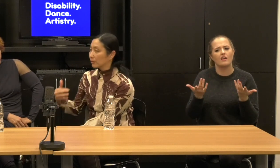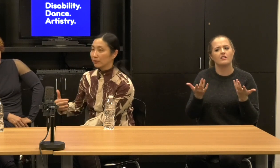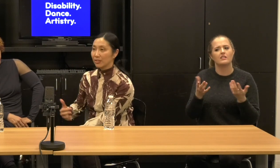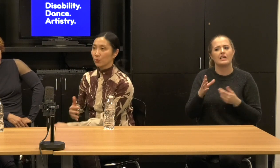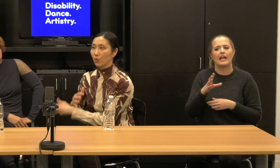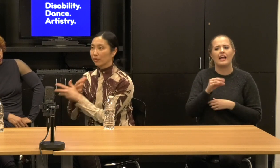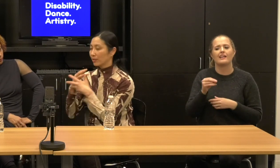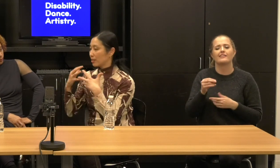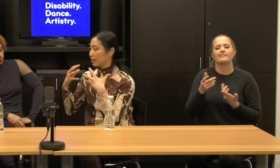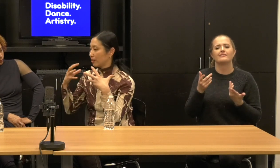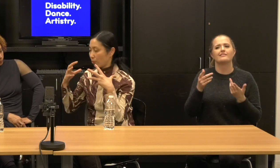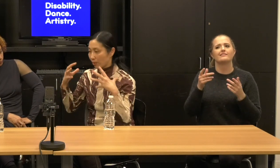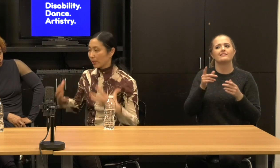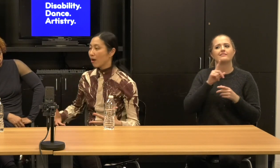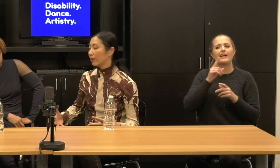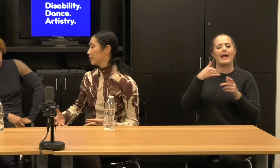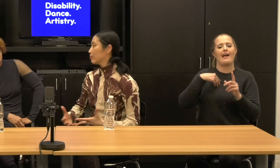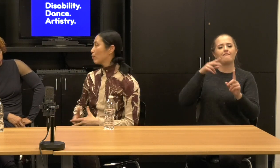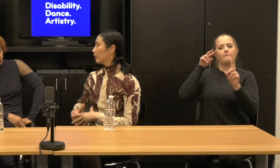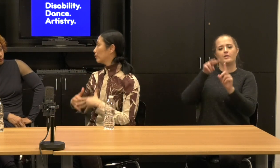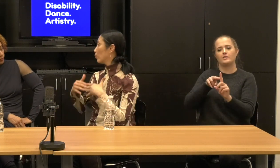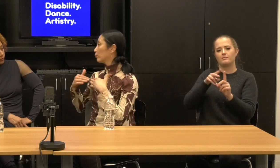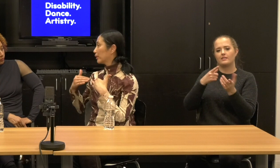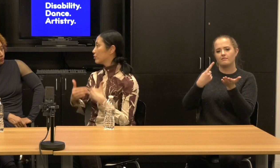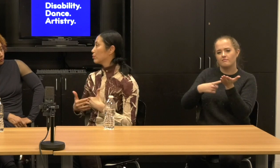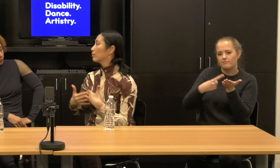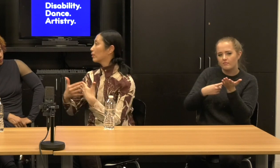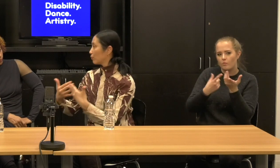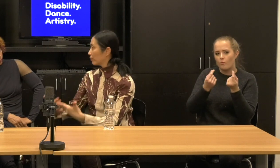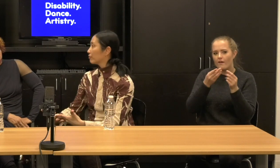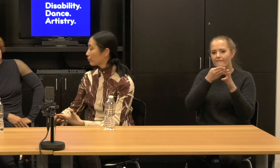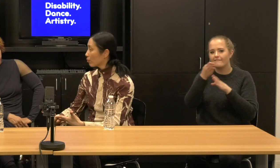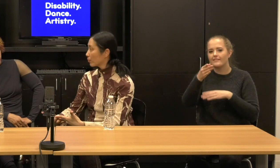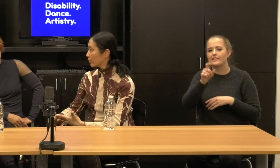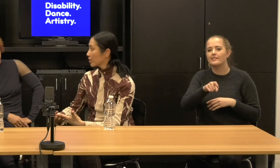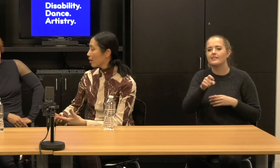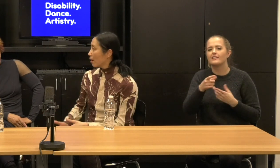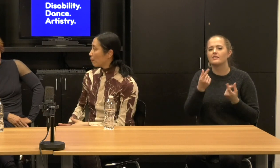field needs, what, where we are at this moment and what we can do moving forward.